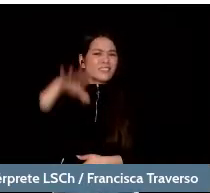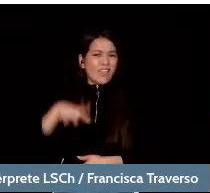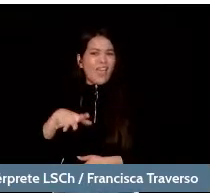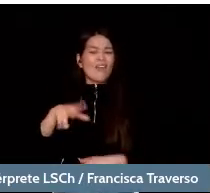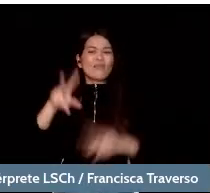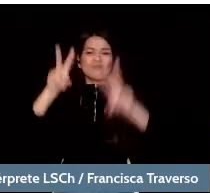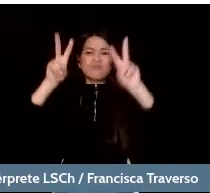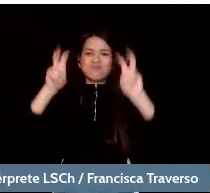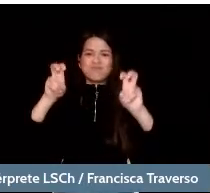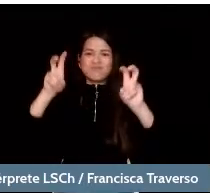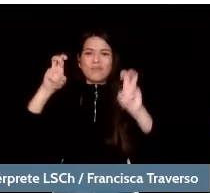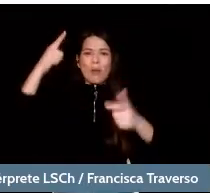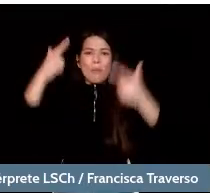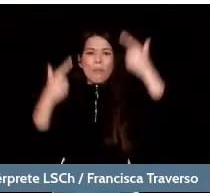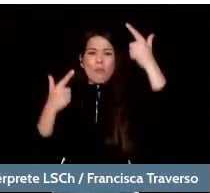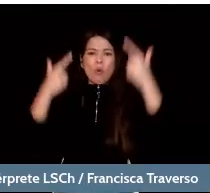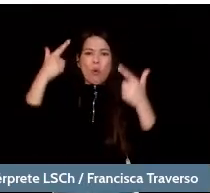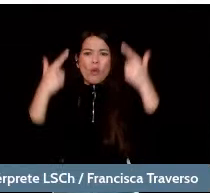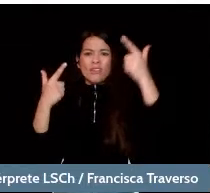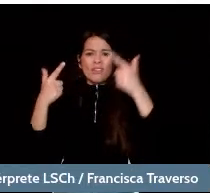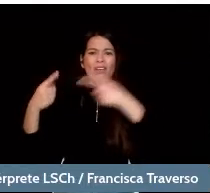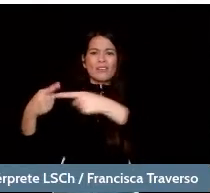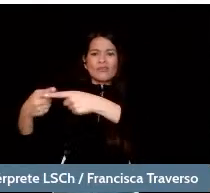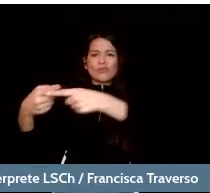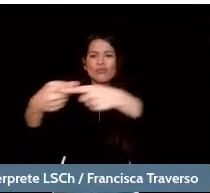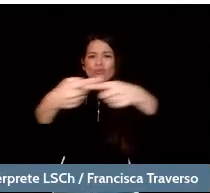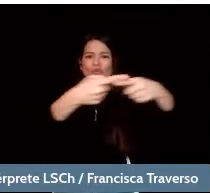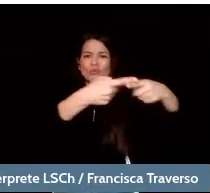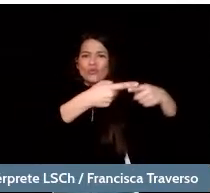that surround the entire future of our country.